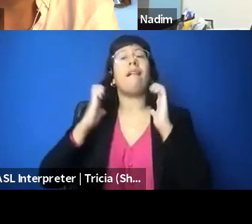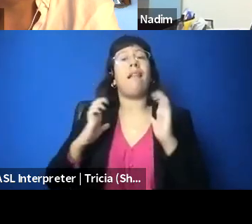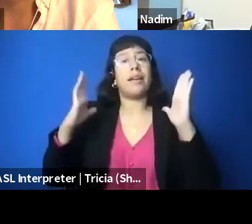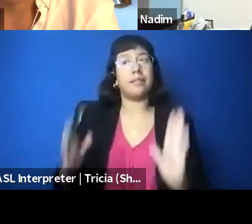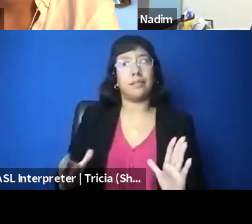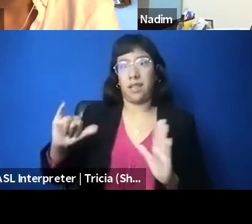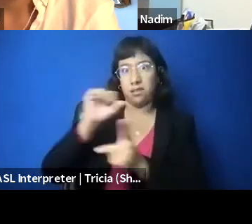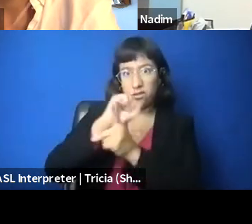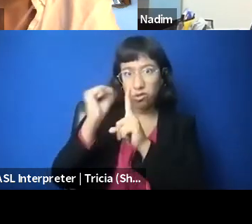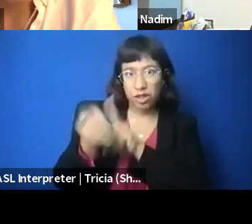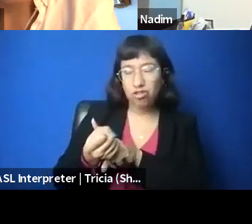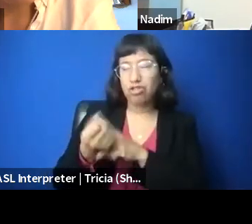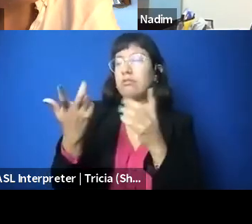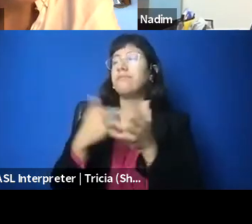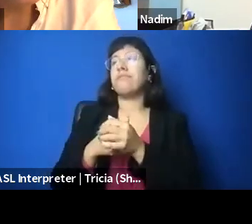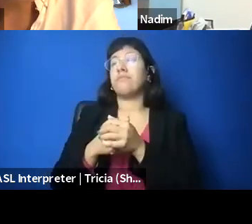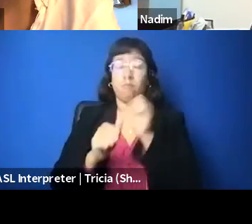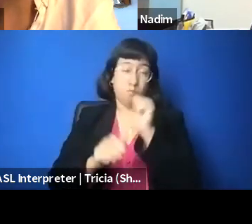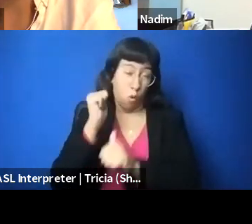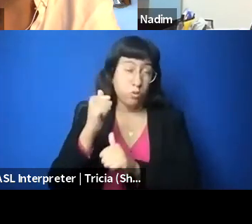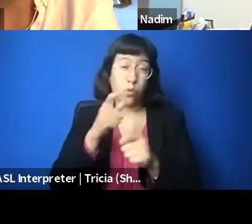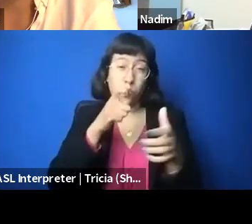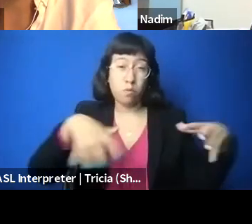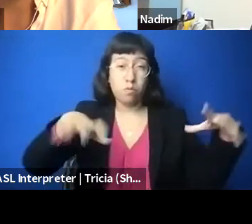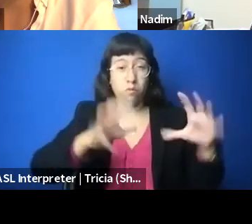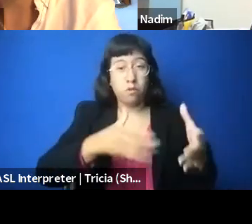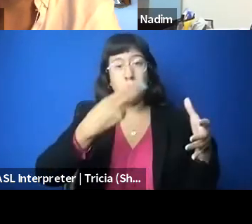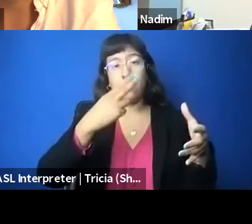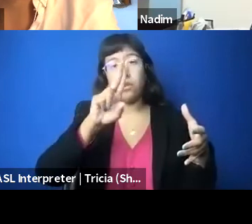mostly humanitarian and peace building organizations